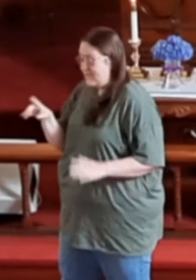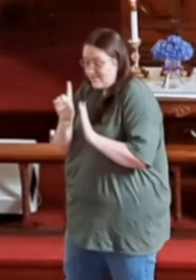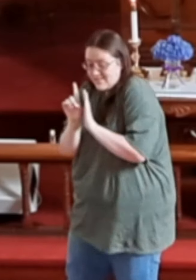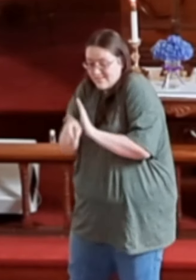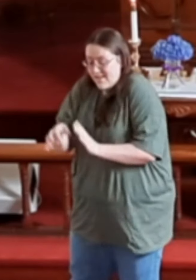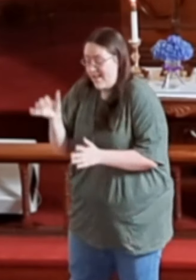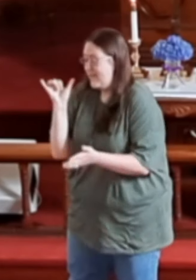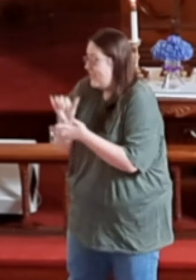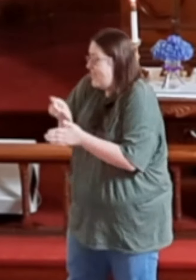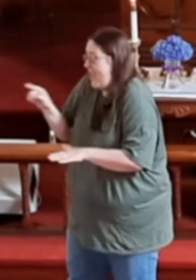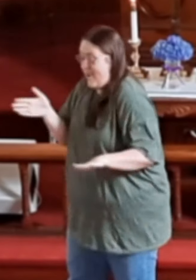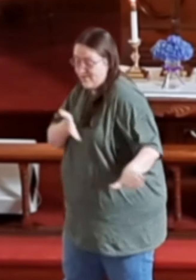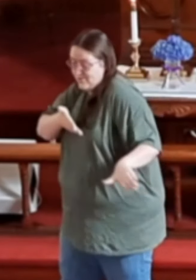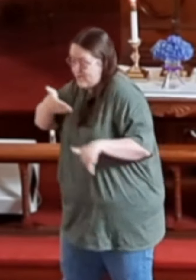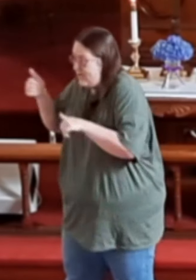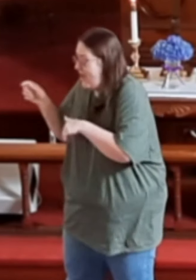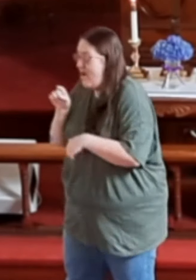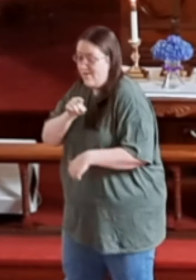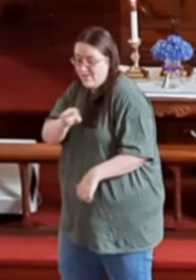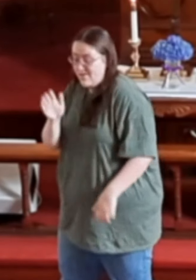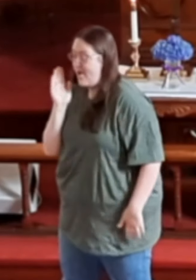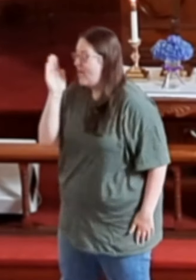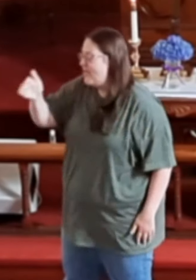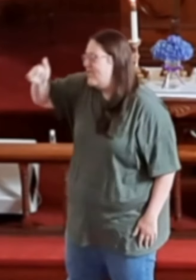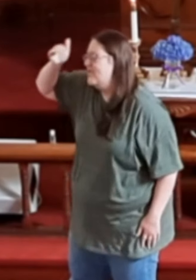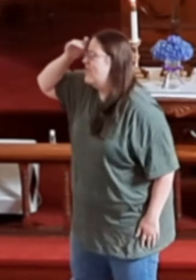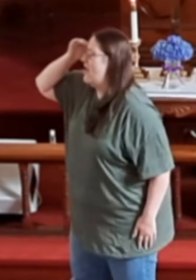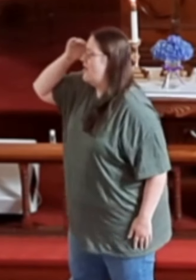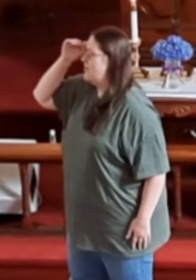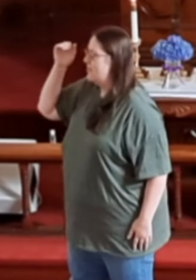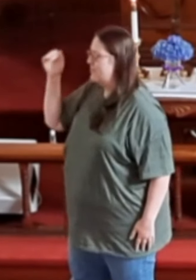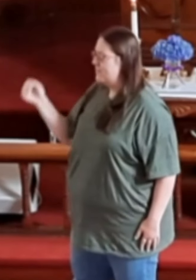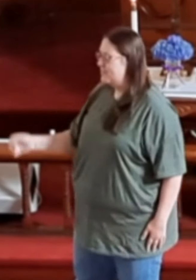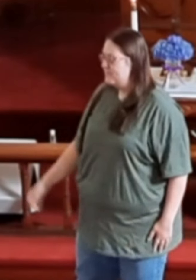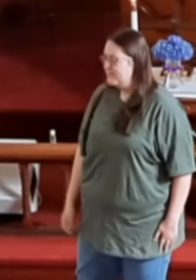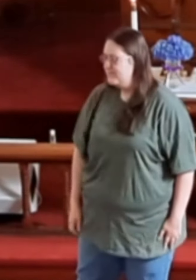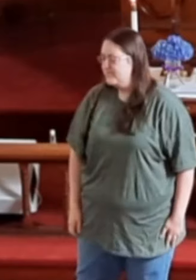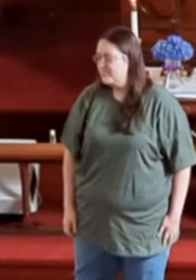'Cause the second that you're gone they're gonna know